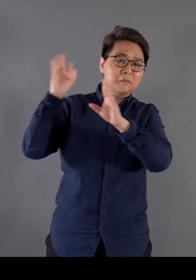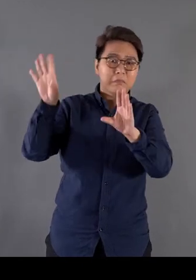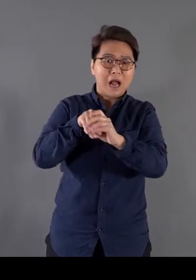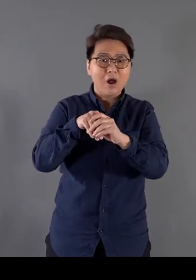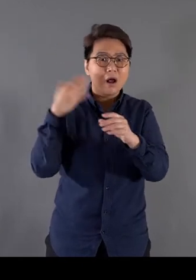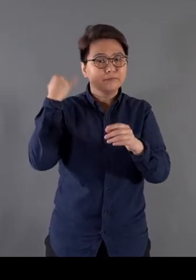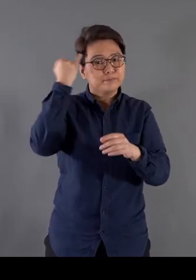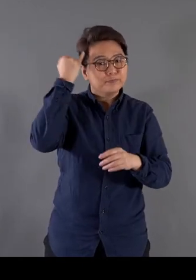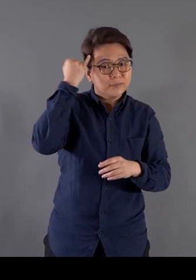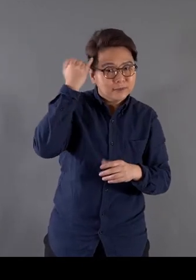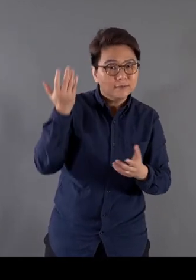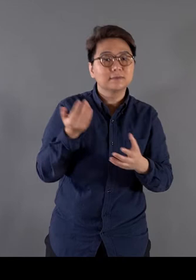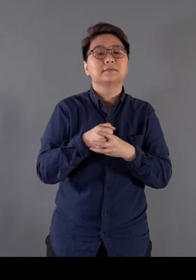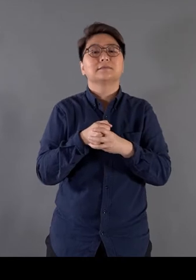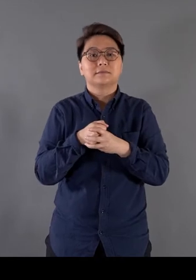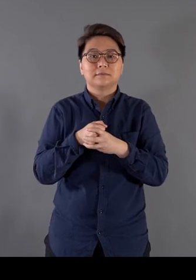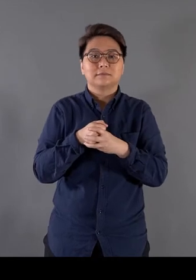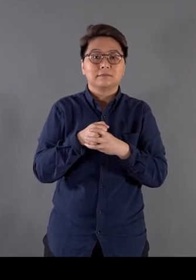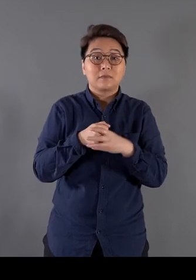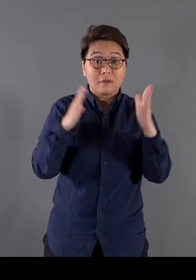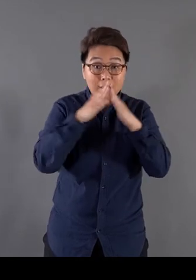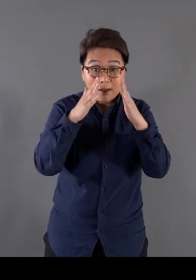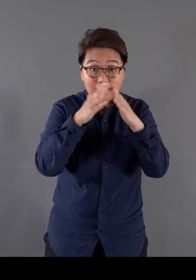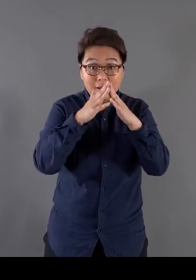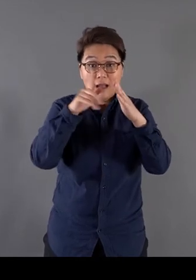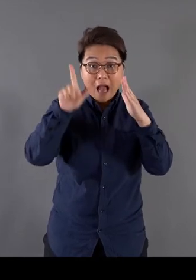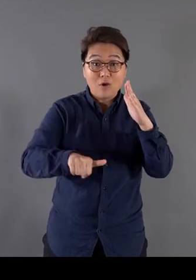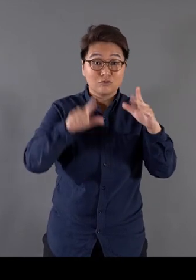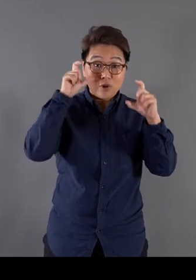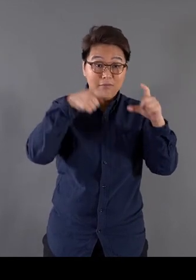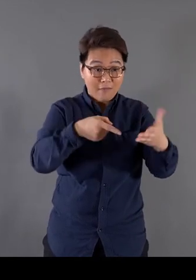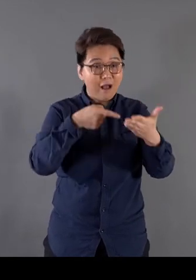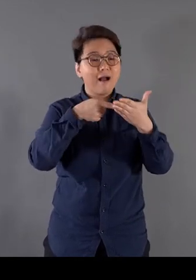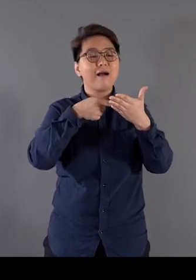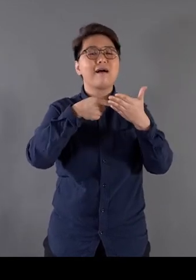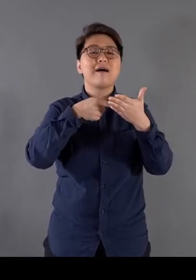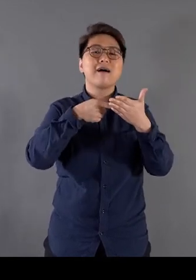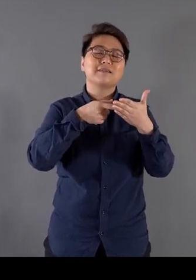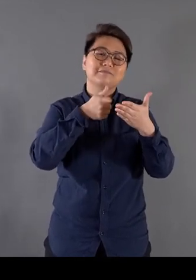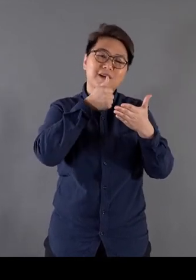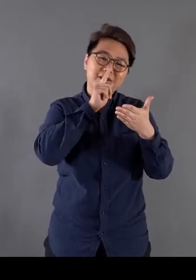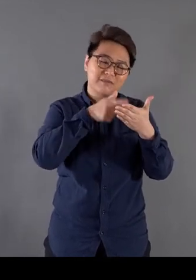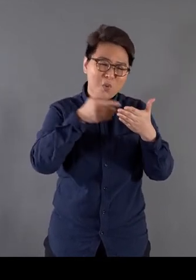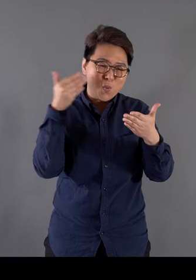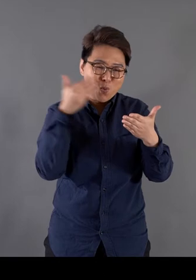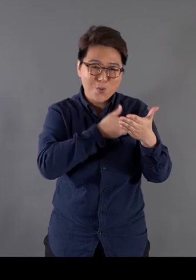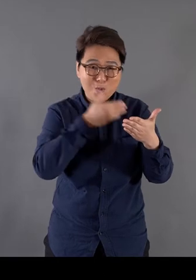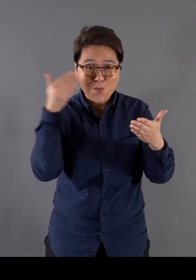that we have neglected in the past When I looked at the family photo I saw my parents in their youth